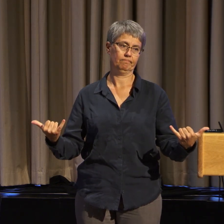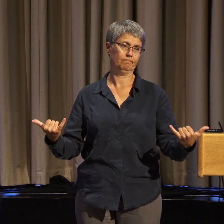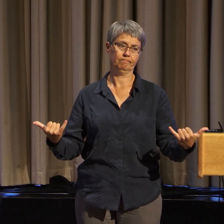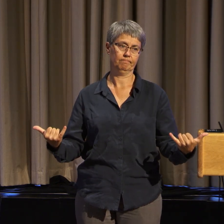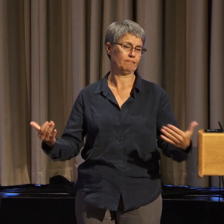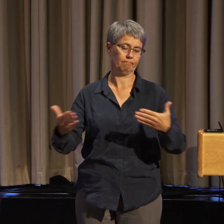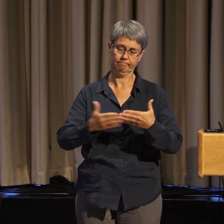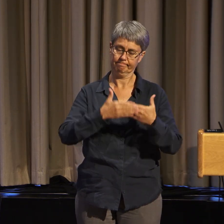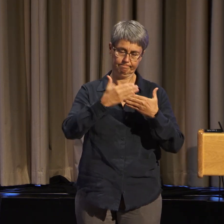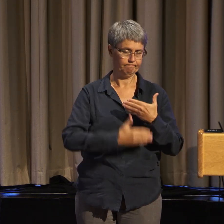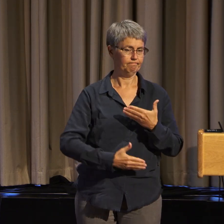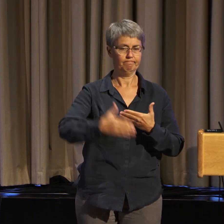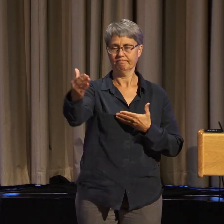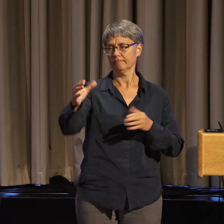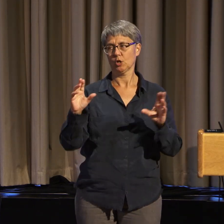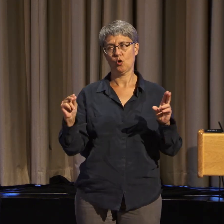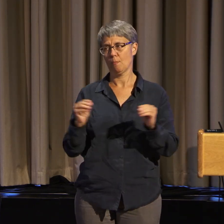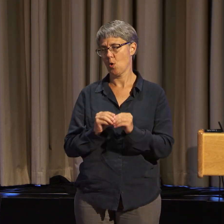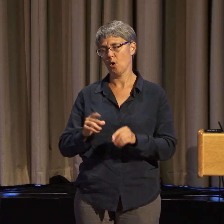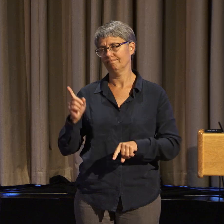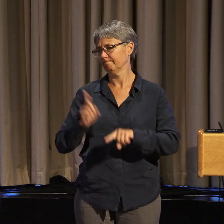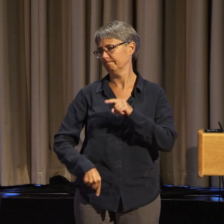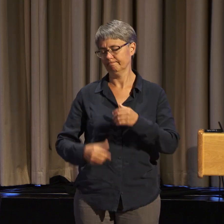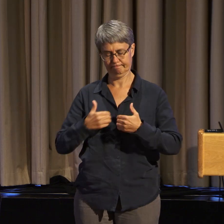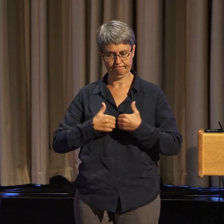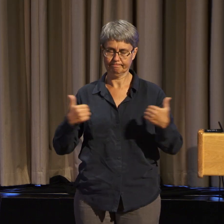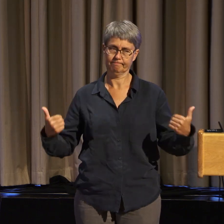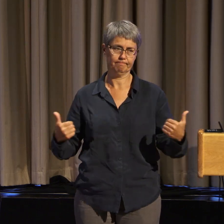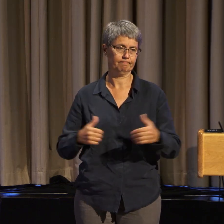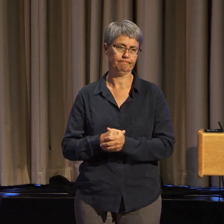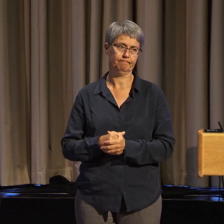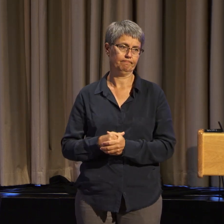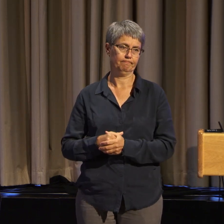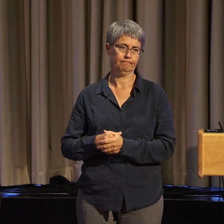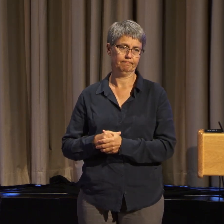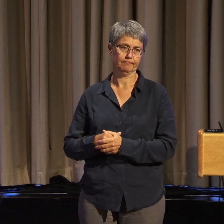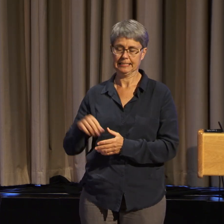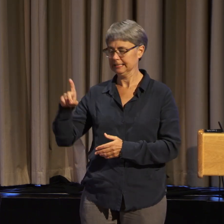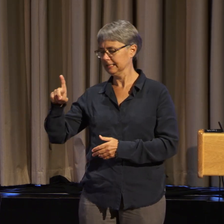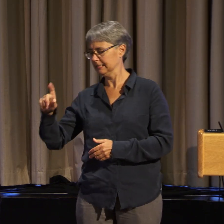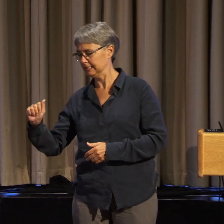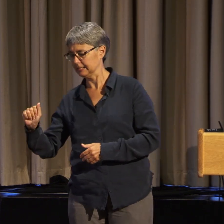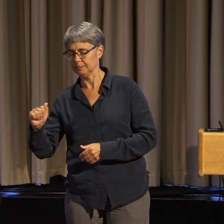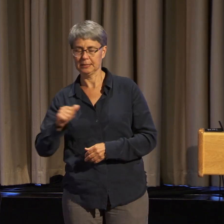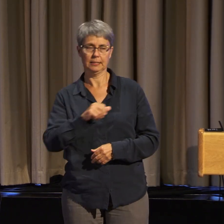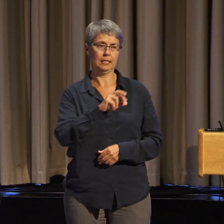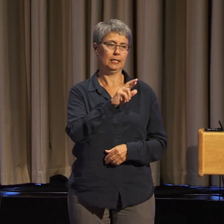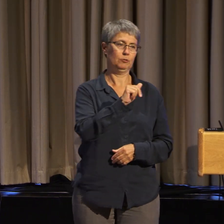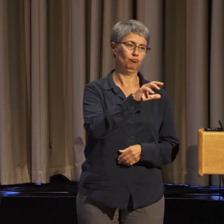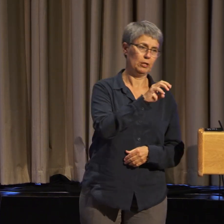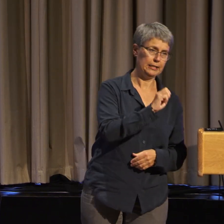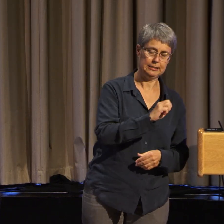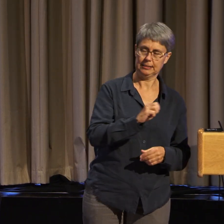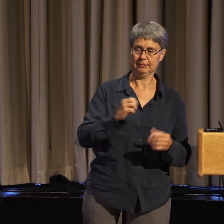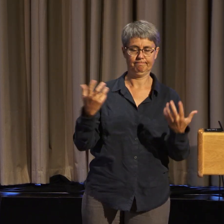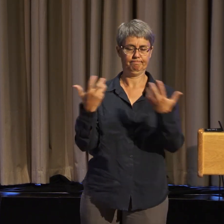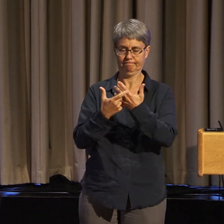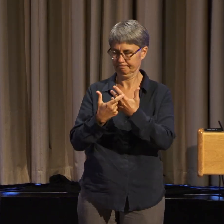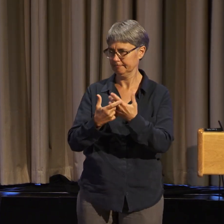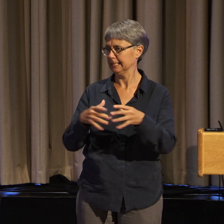any more than I could separate my disability and my race from the fact that I am a proud lesbian.